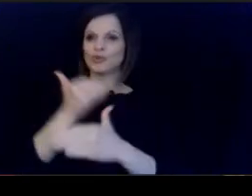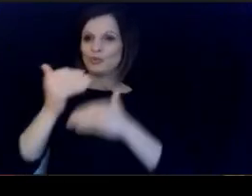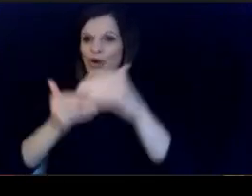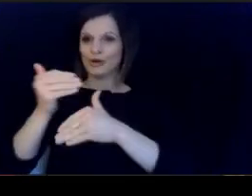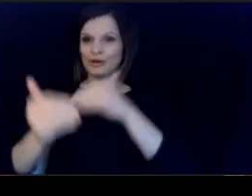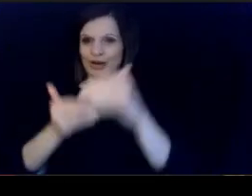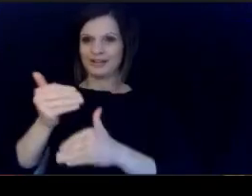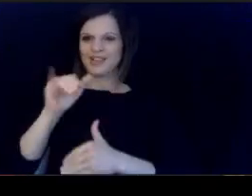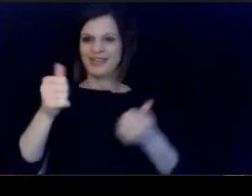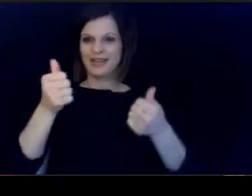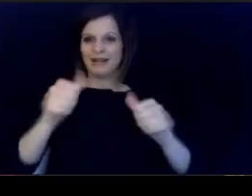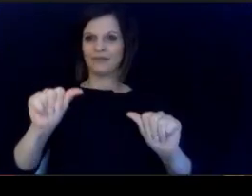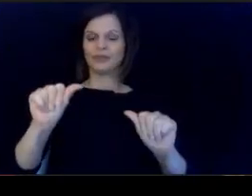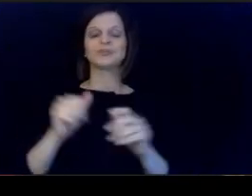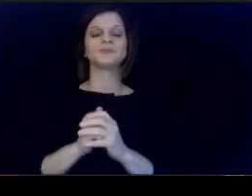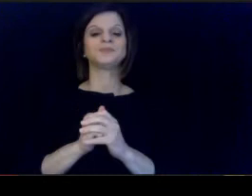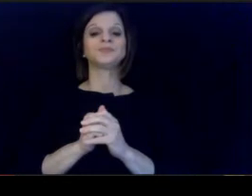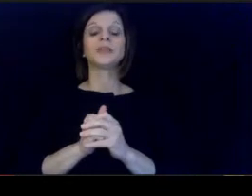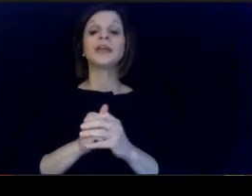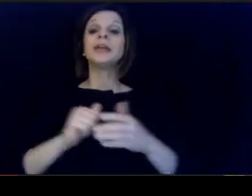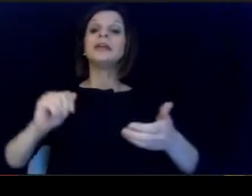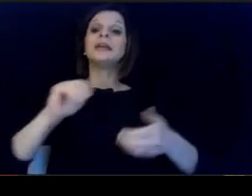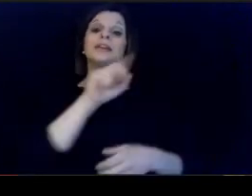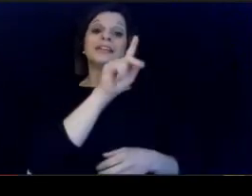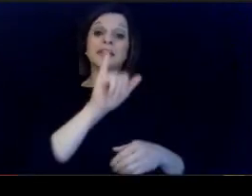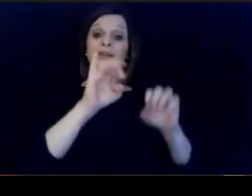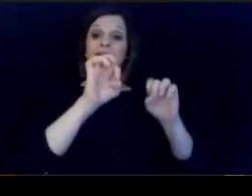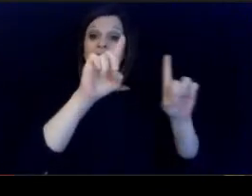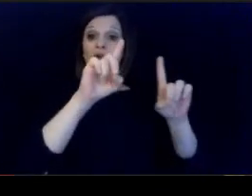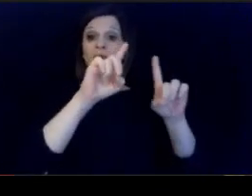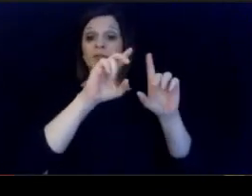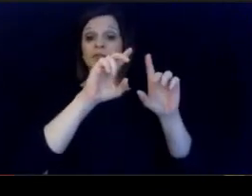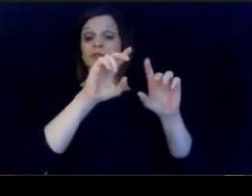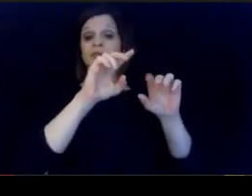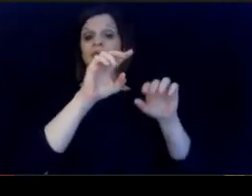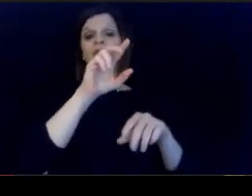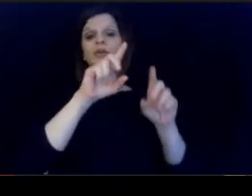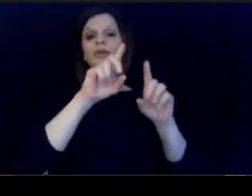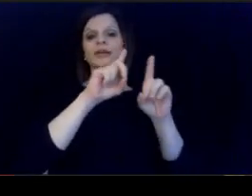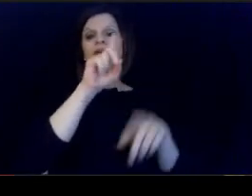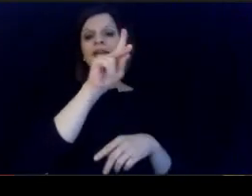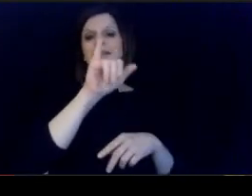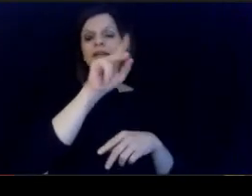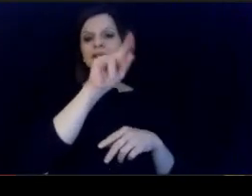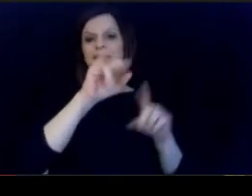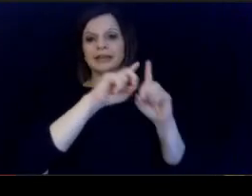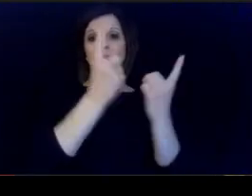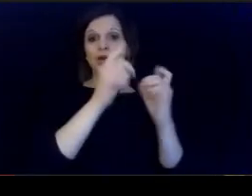that effort, in partnership with the Kentucky Department of. Education, the Kentucky Board of Education, the Kentucky.